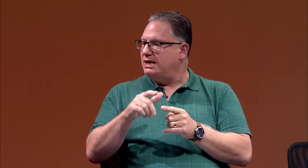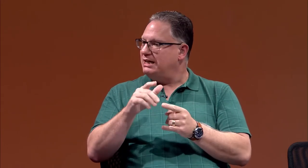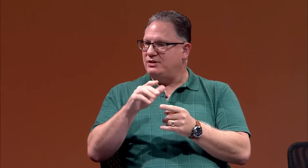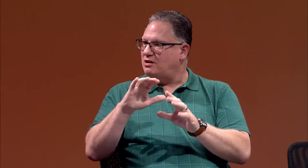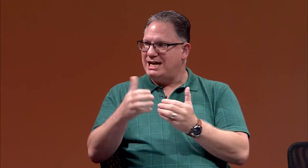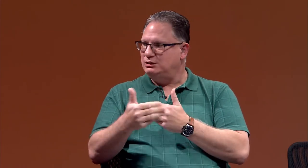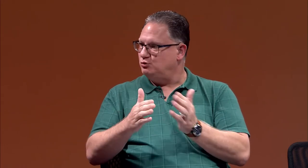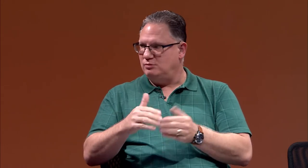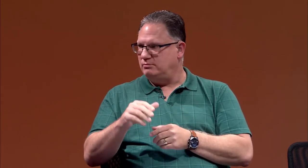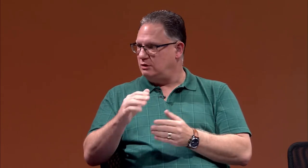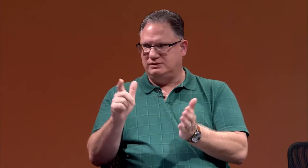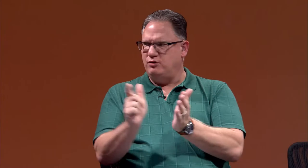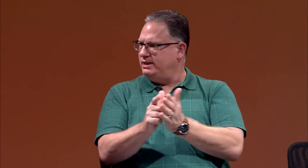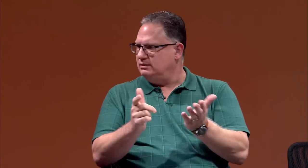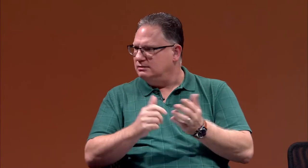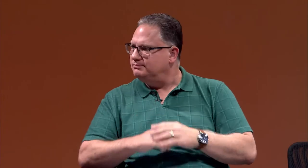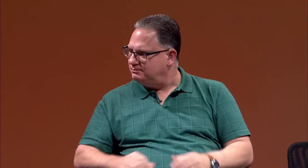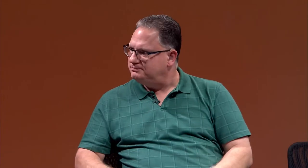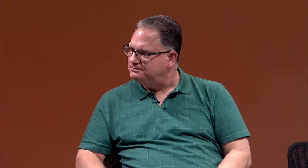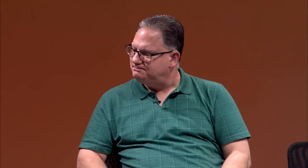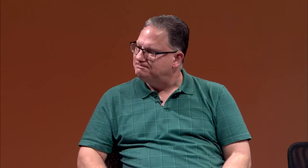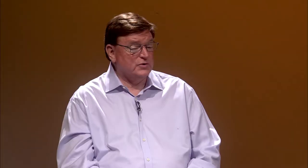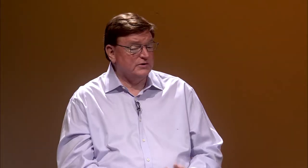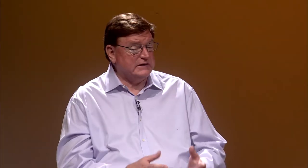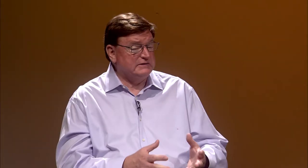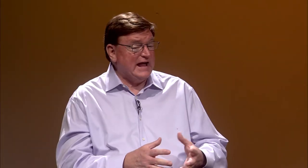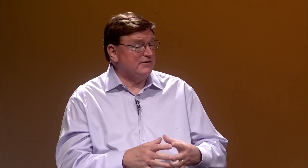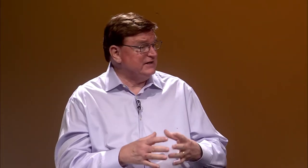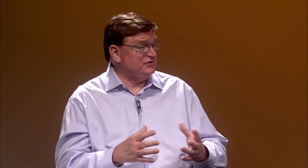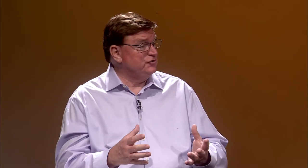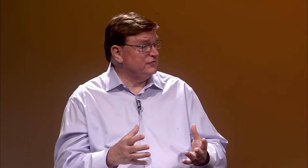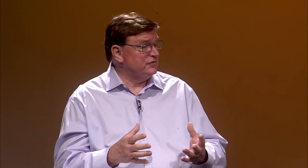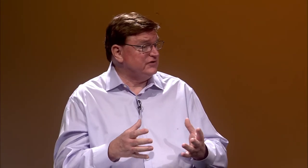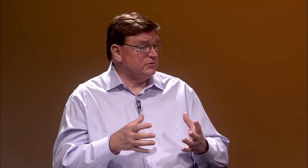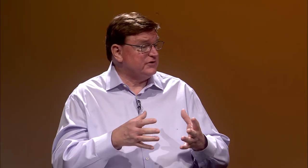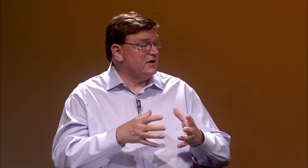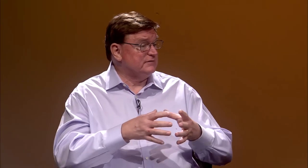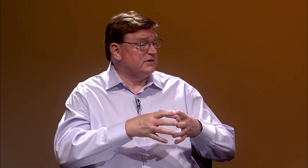But in the classroom it was forbidden. So, really Gallaudet University was kind of like